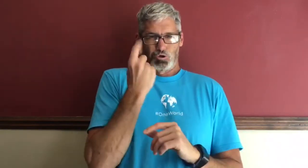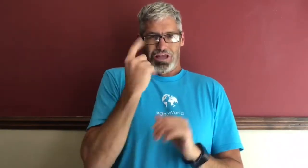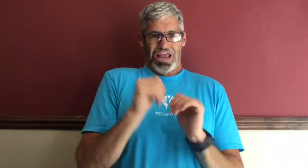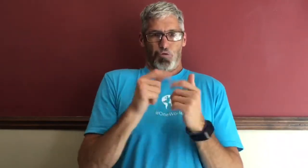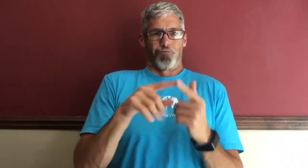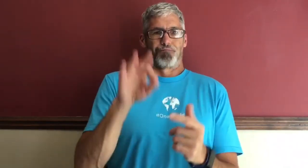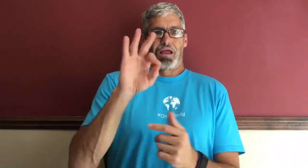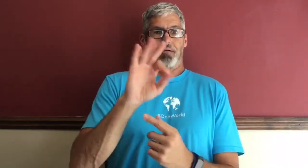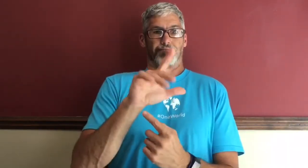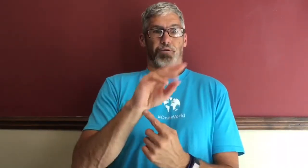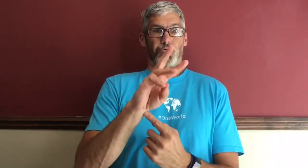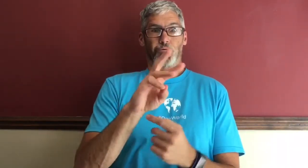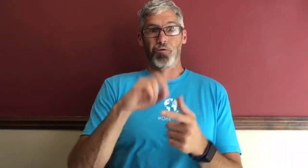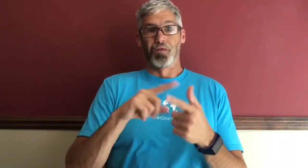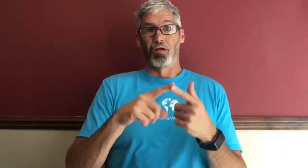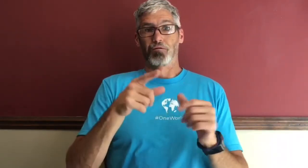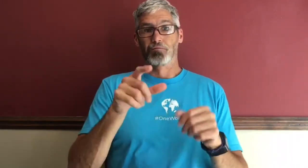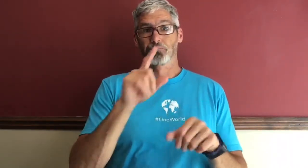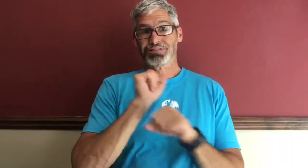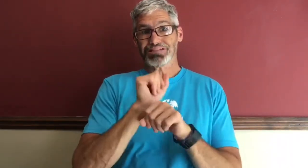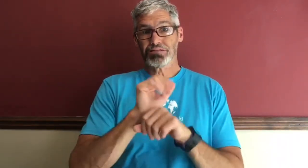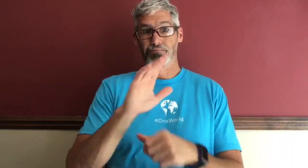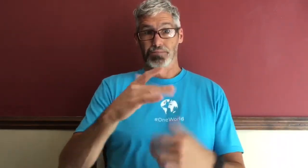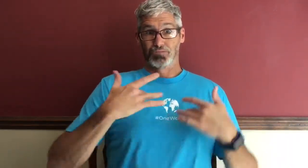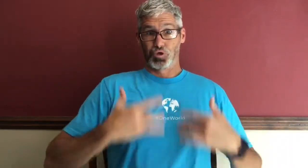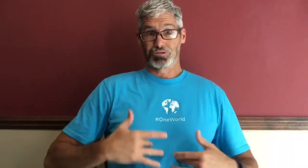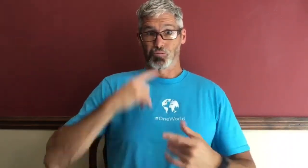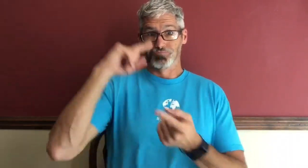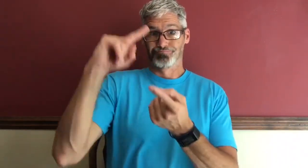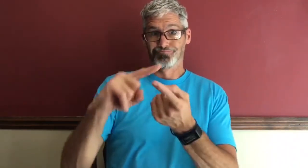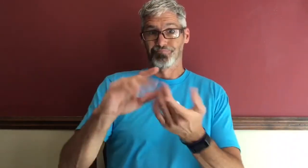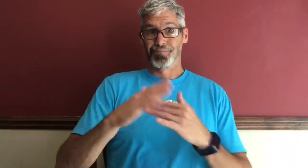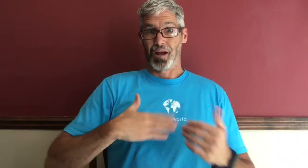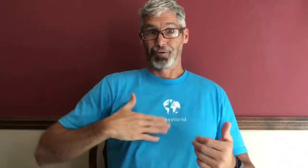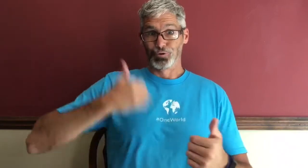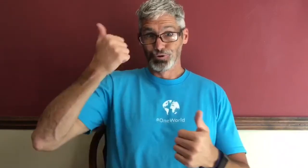take those risks and understand how to find flow then depression would be